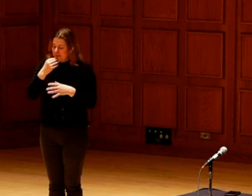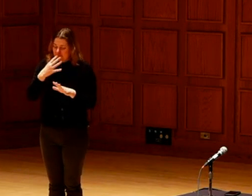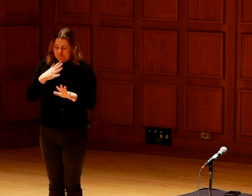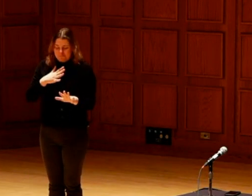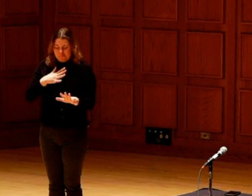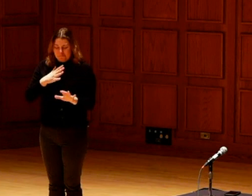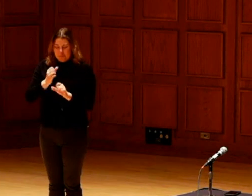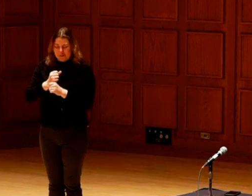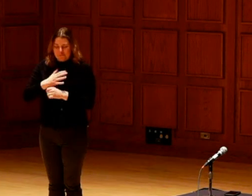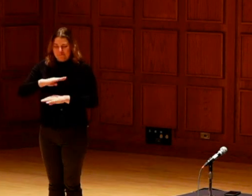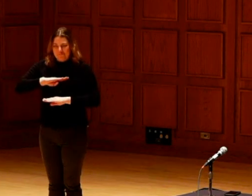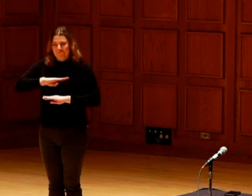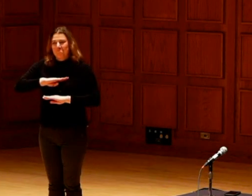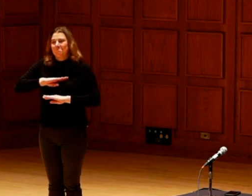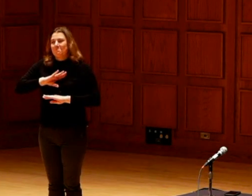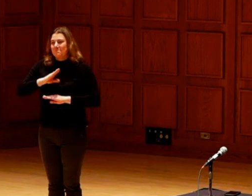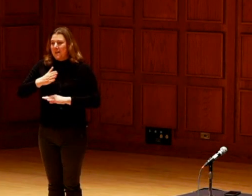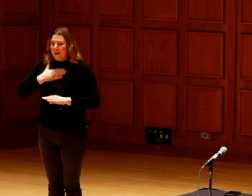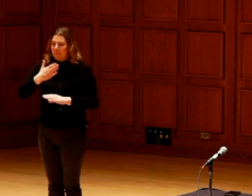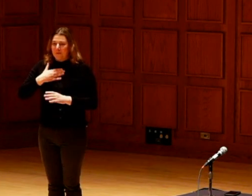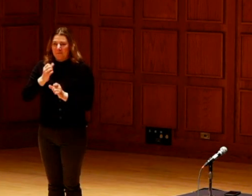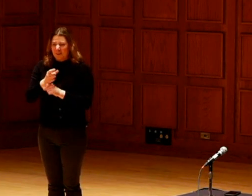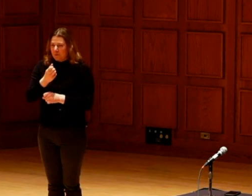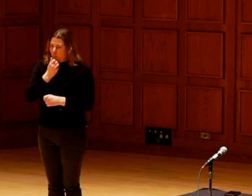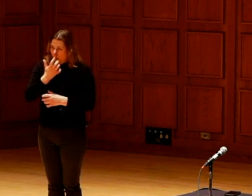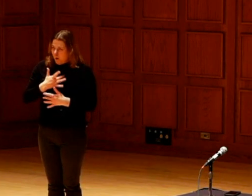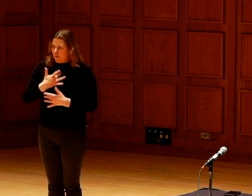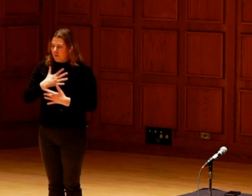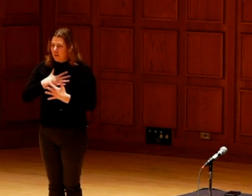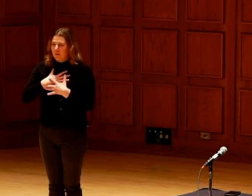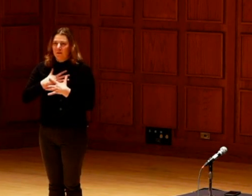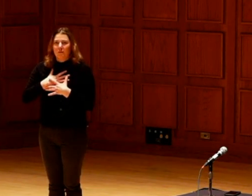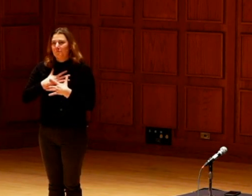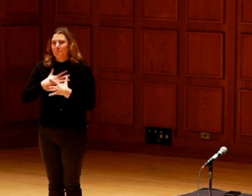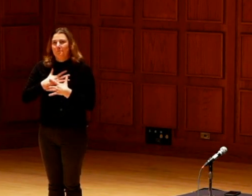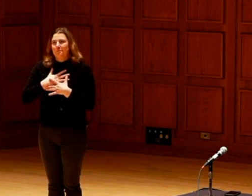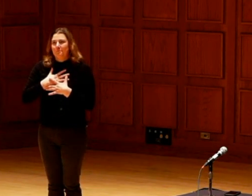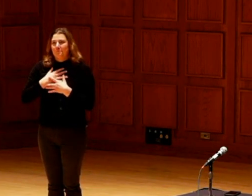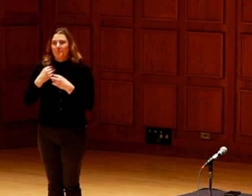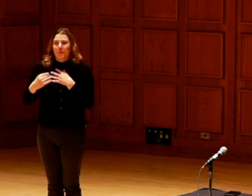Every time you eat, it just makes you happy. It makes you warm. It makes you feel all of the positive things.